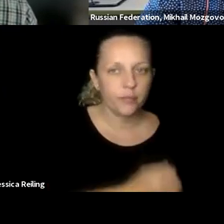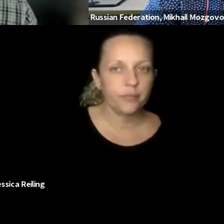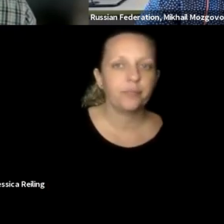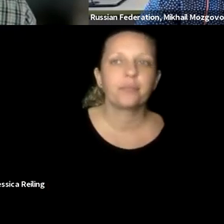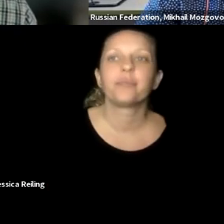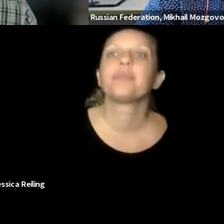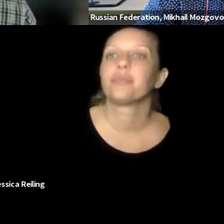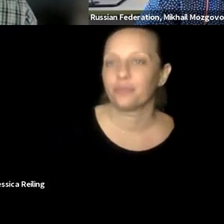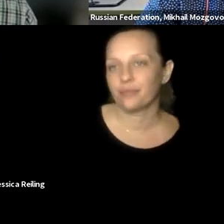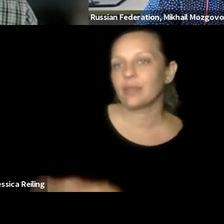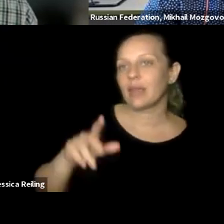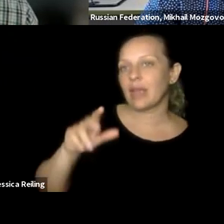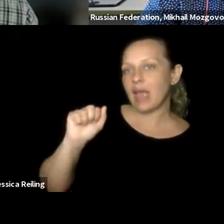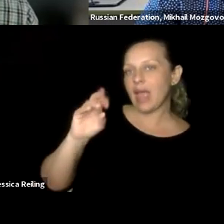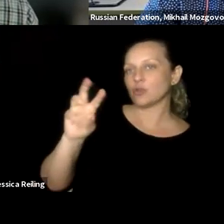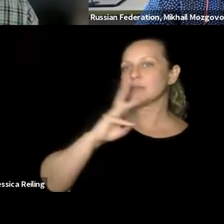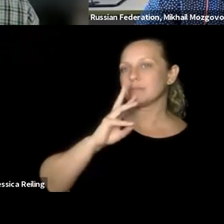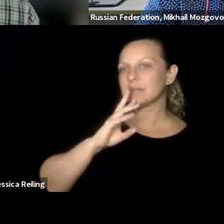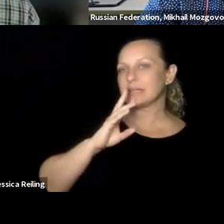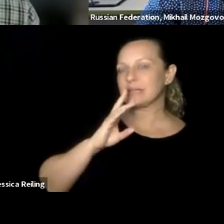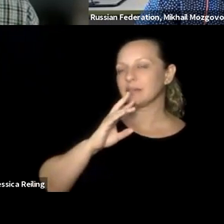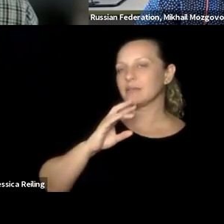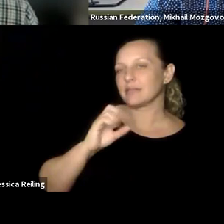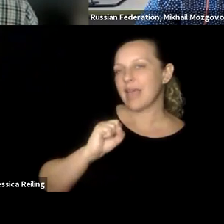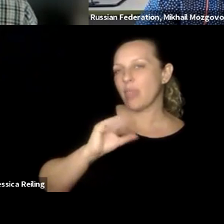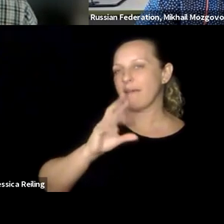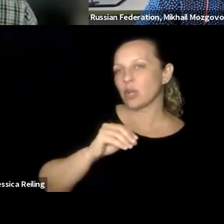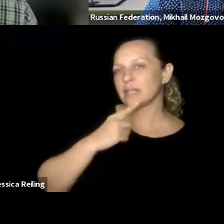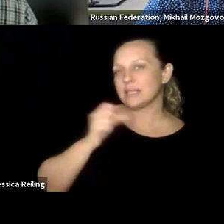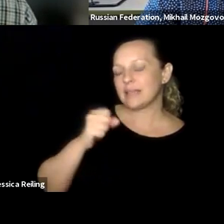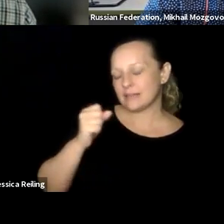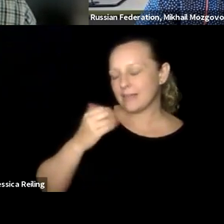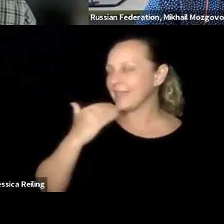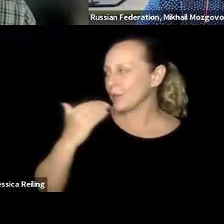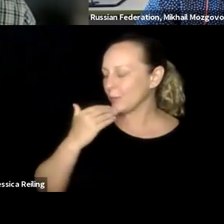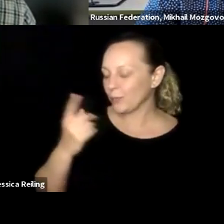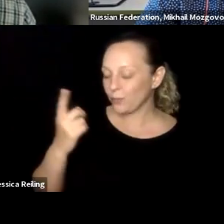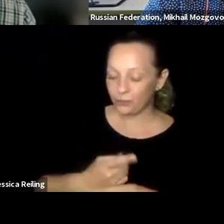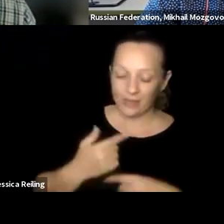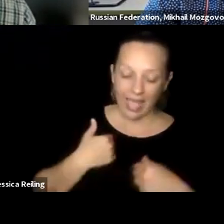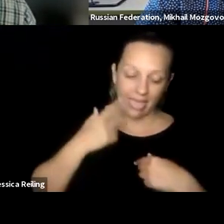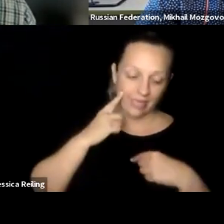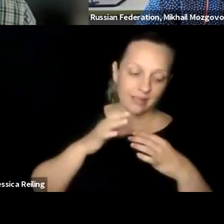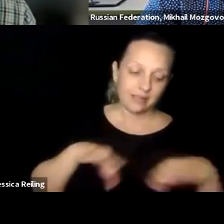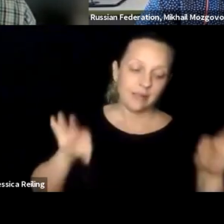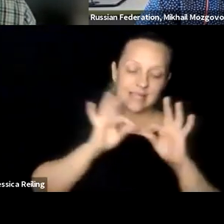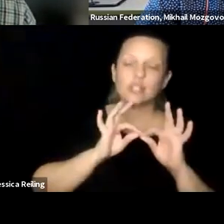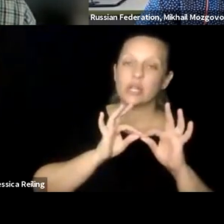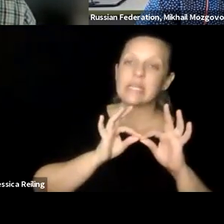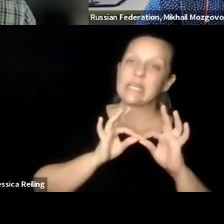you are working on and what would you like to see sorted out in the next month or gleer. >> ANDREW SAM: Thank you, Klaus.